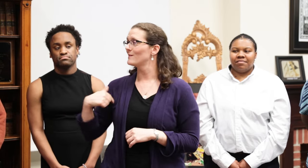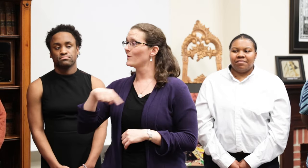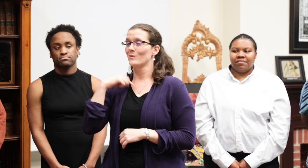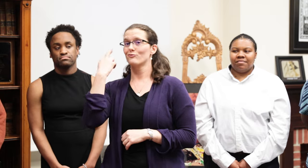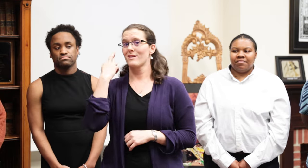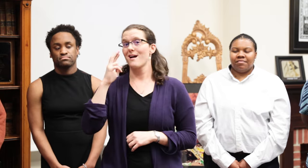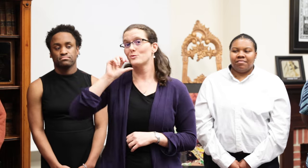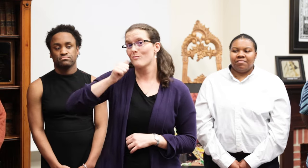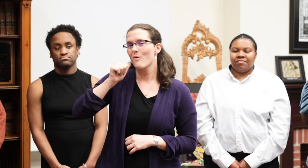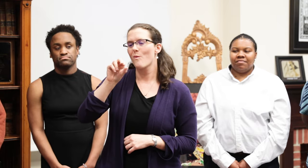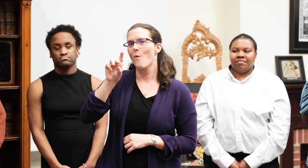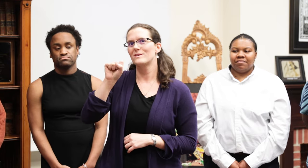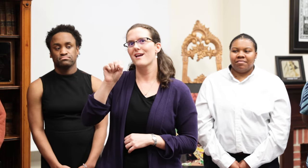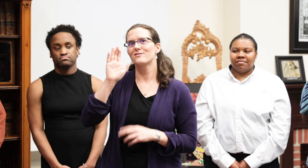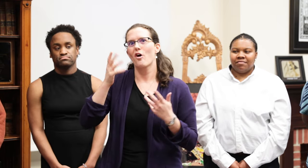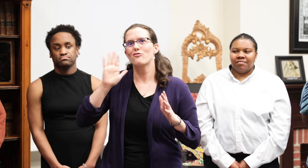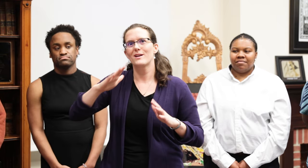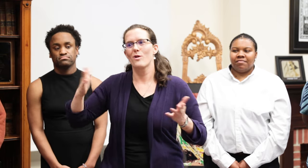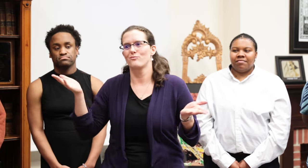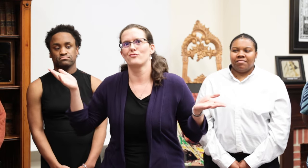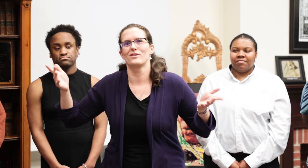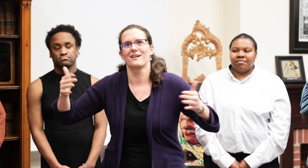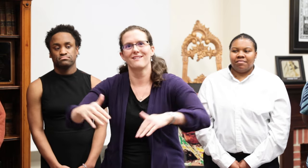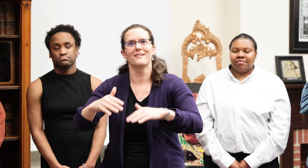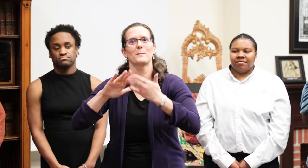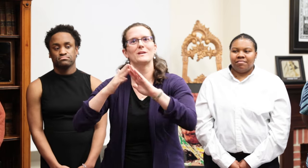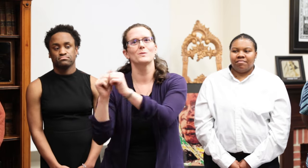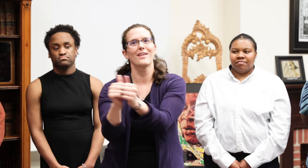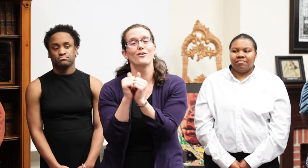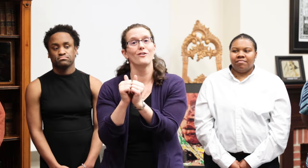We realized last night that our community is gathering together tomorrow for